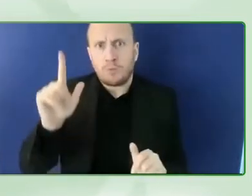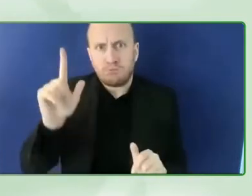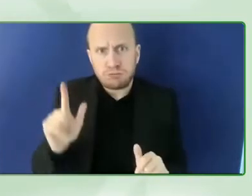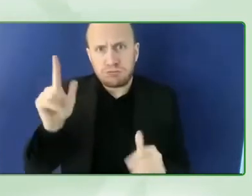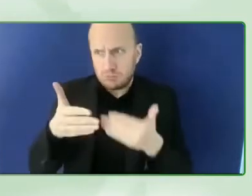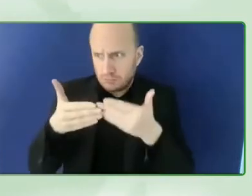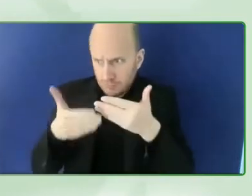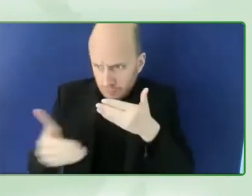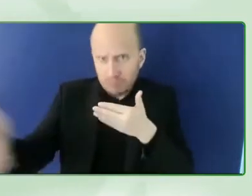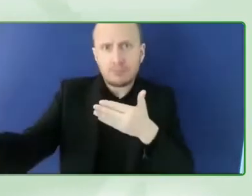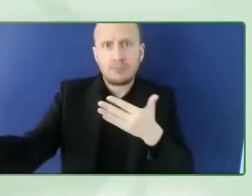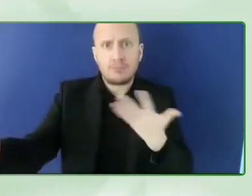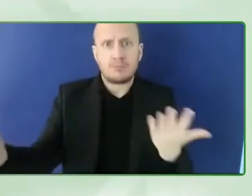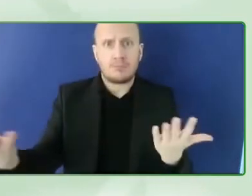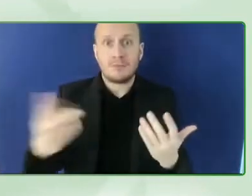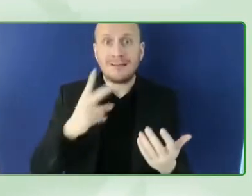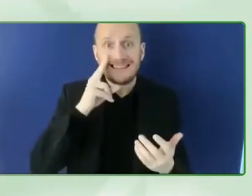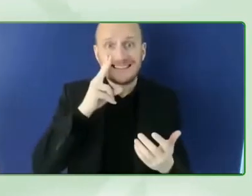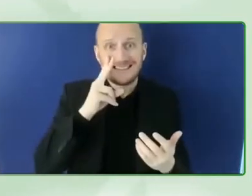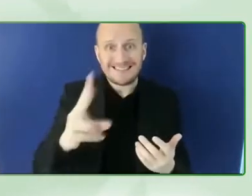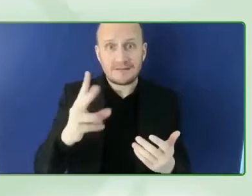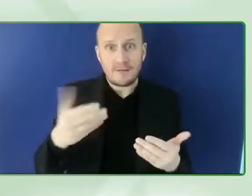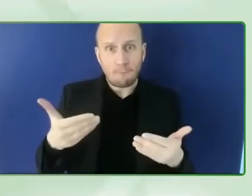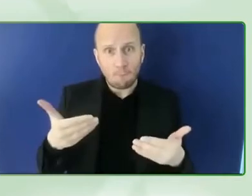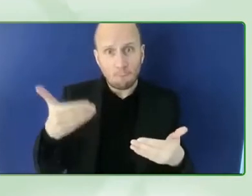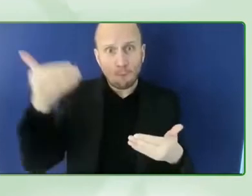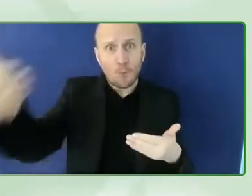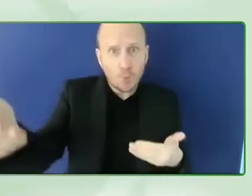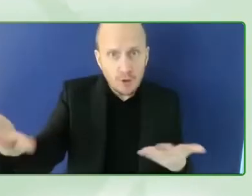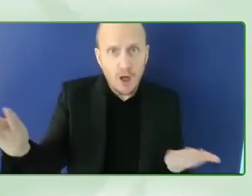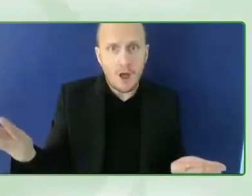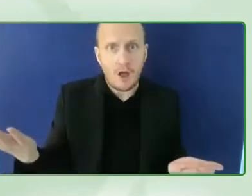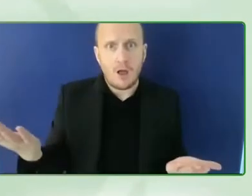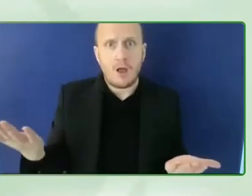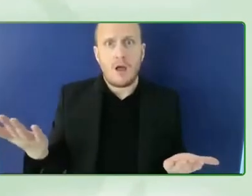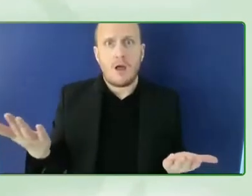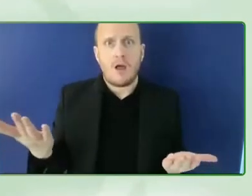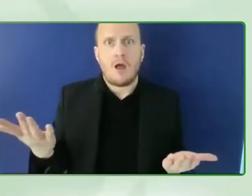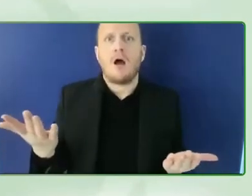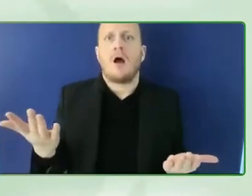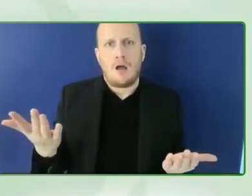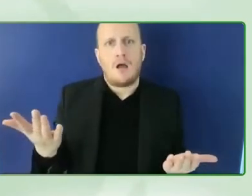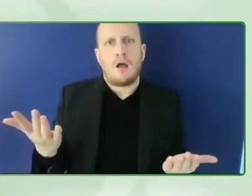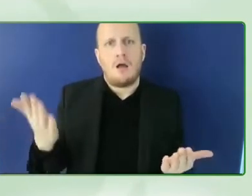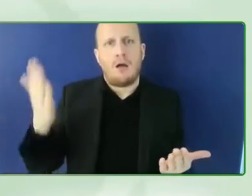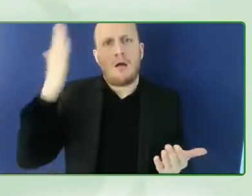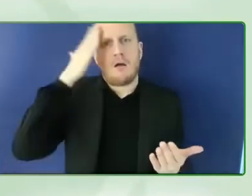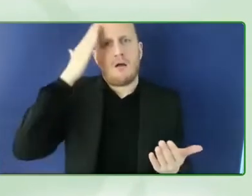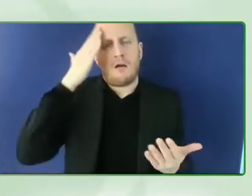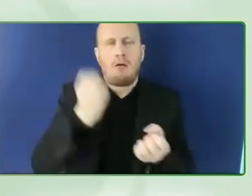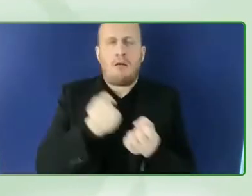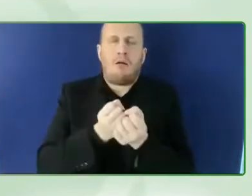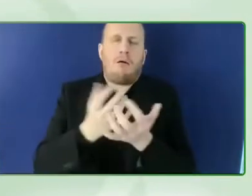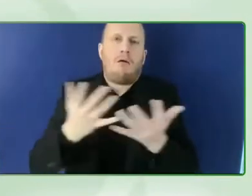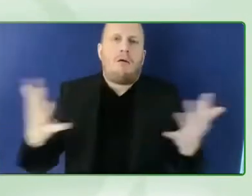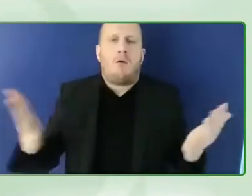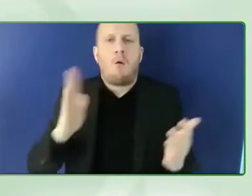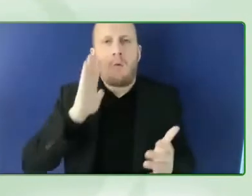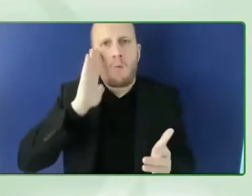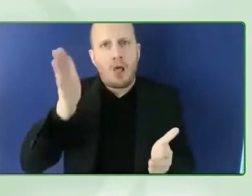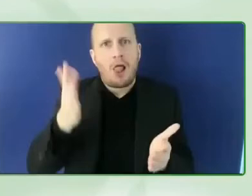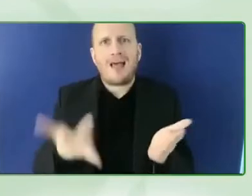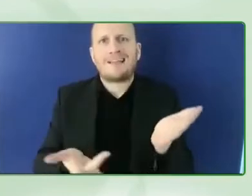all of us can understand that everything will be biotechnologies our smart homes our smart cities